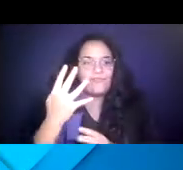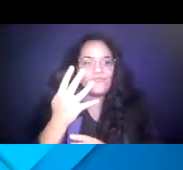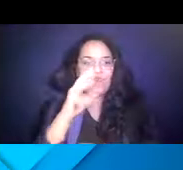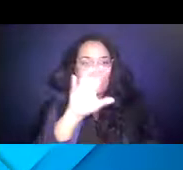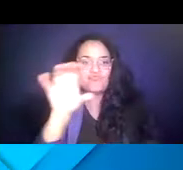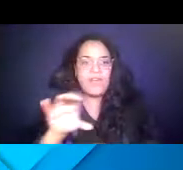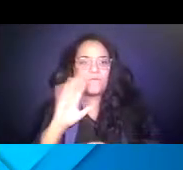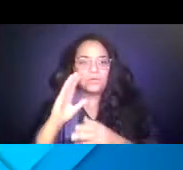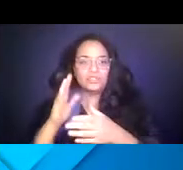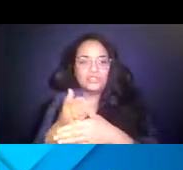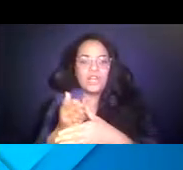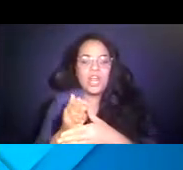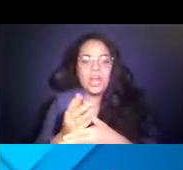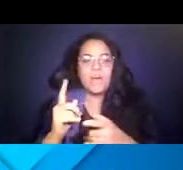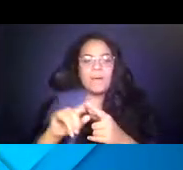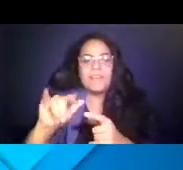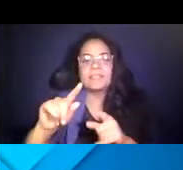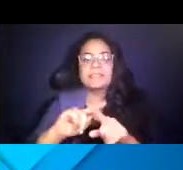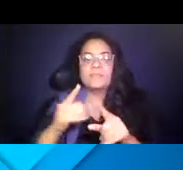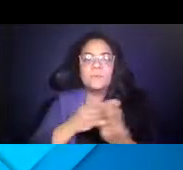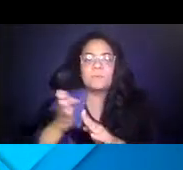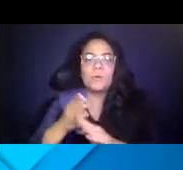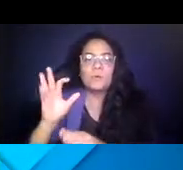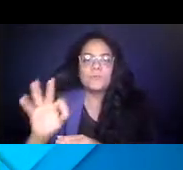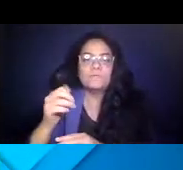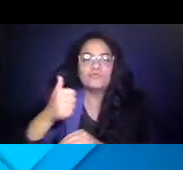14:52:15 These are the different modes of transit that we have in Oklahoma City.